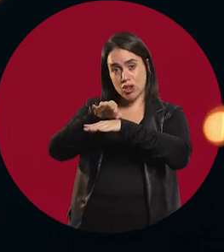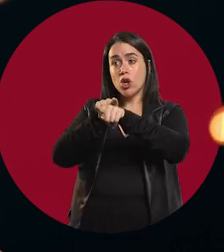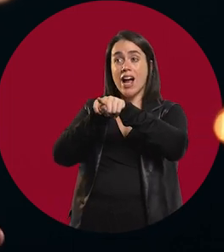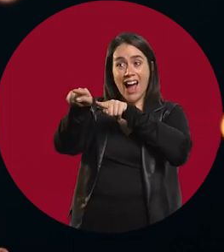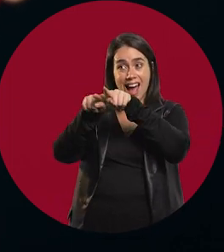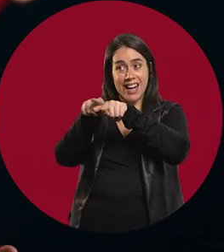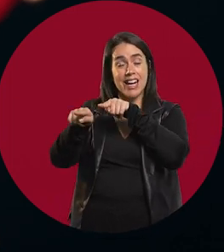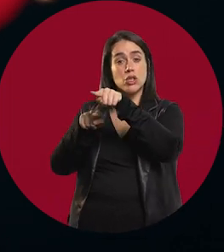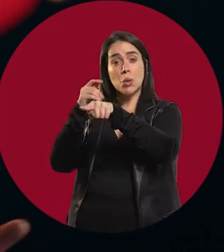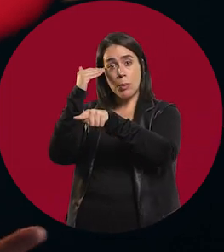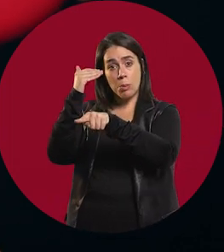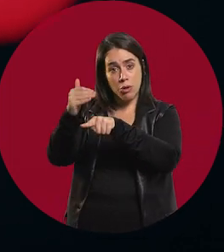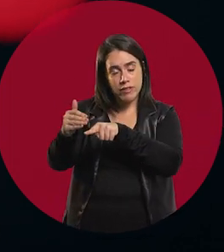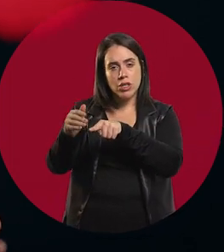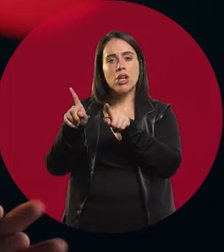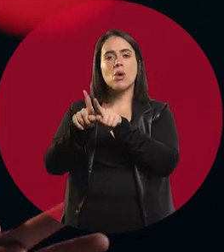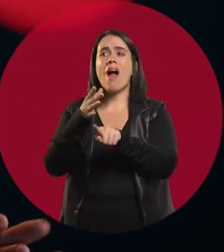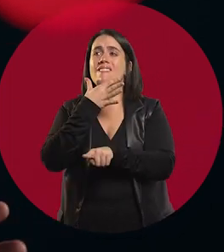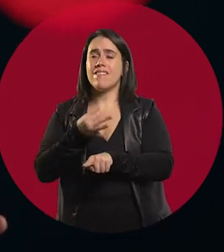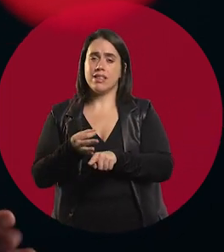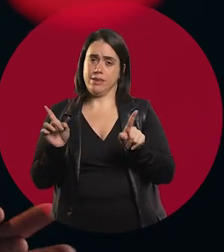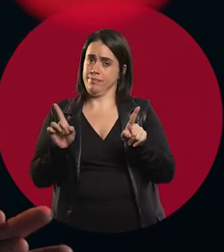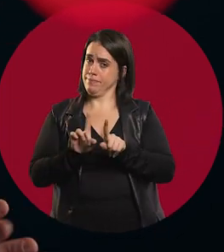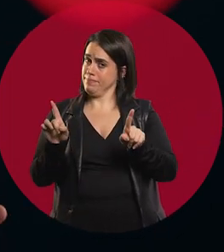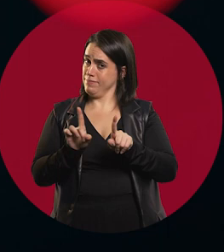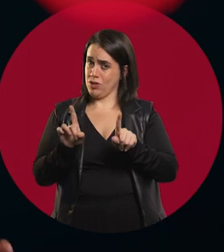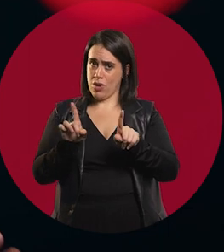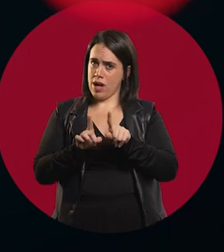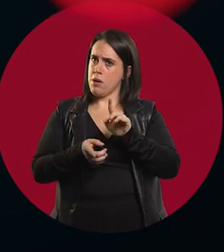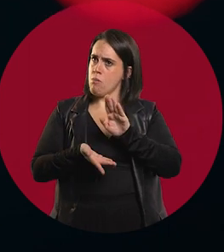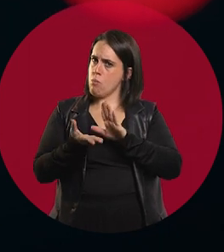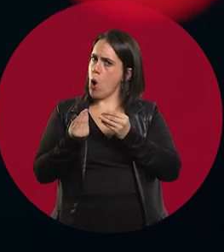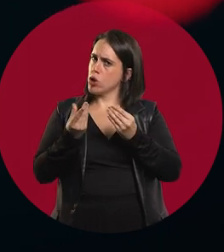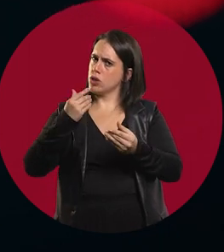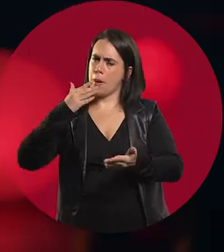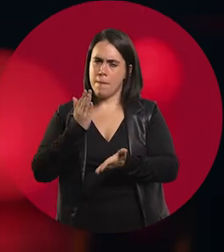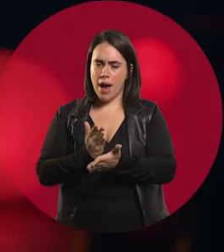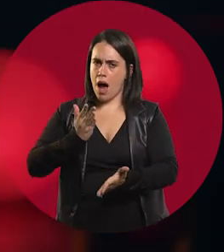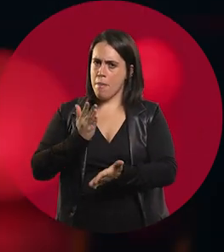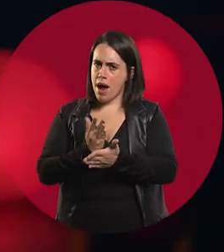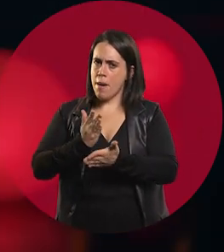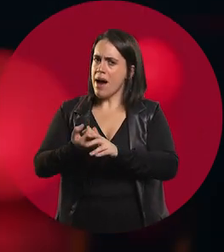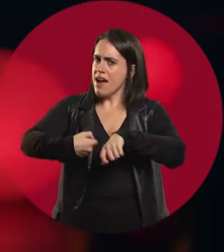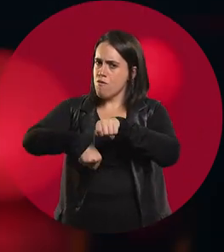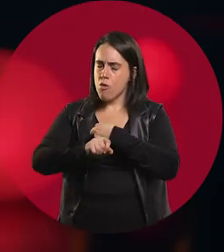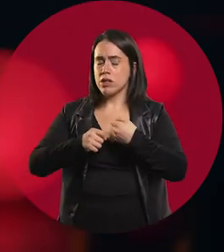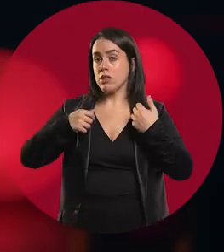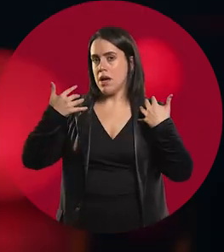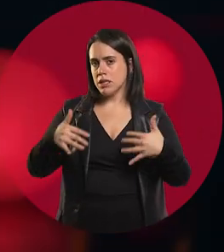is not something that you take lightly. It is a place of great pressure. But hey, I was happy.